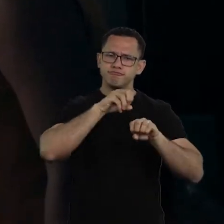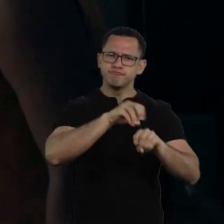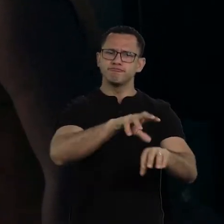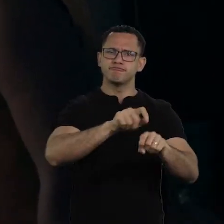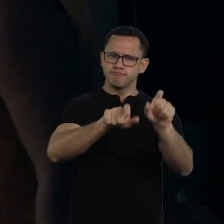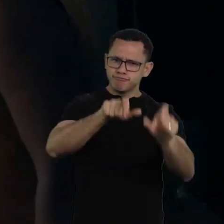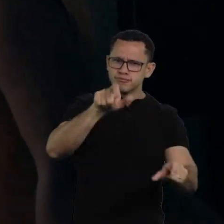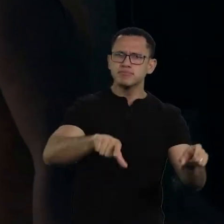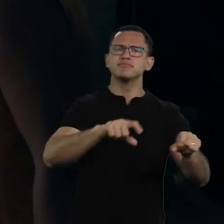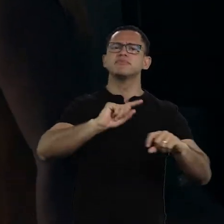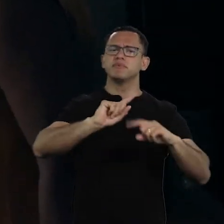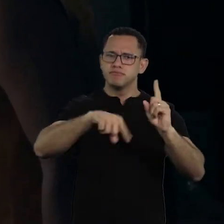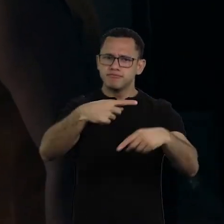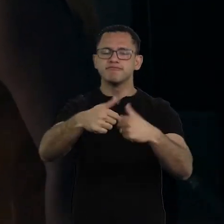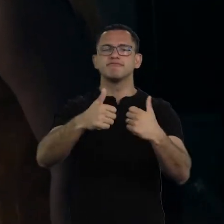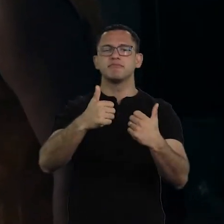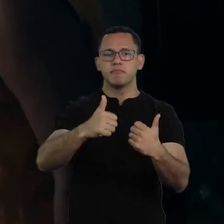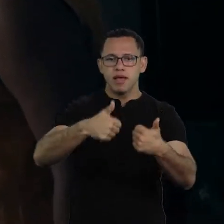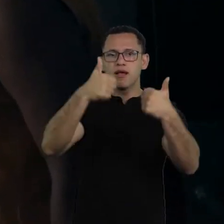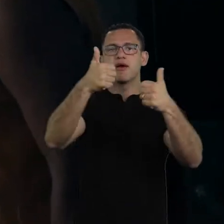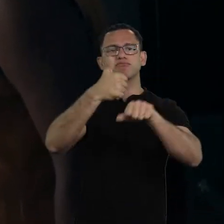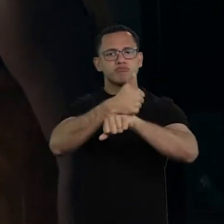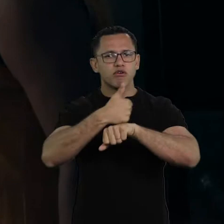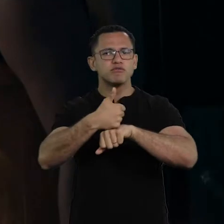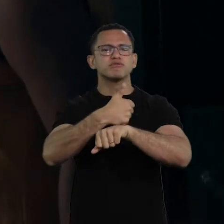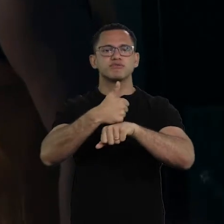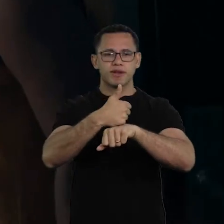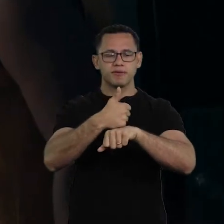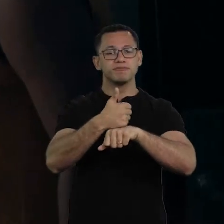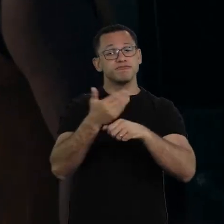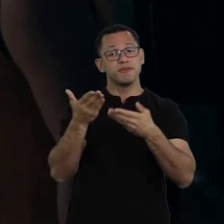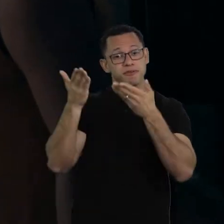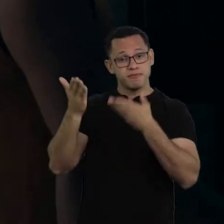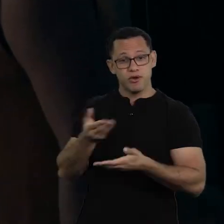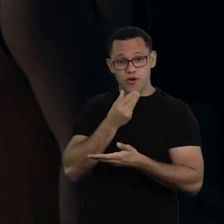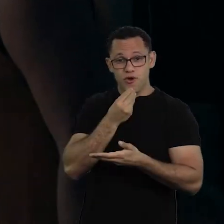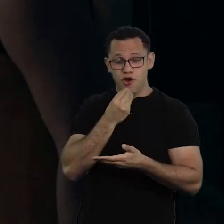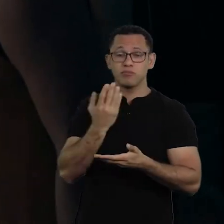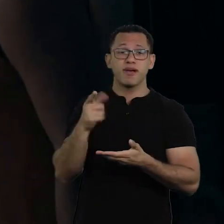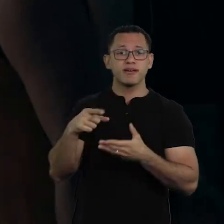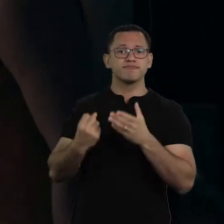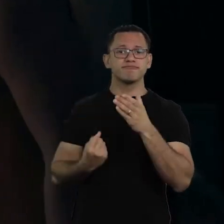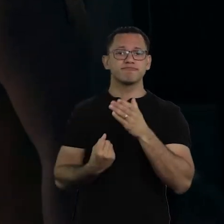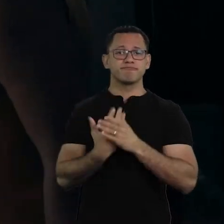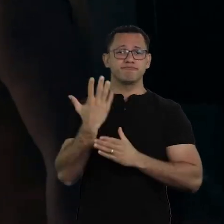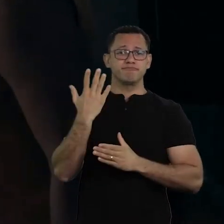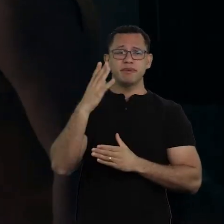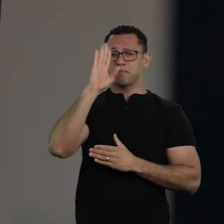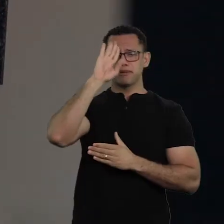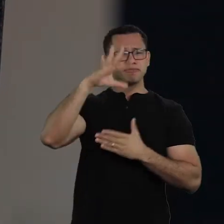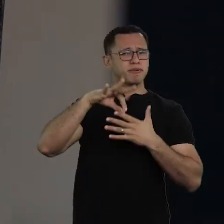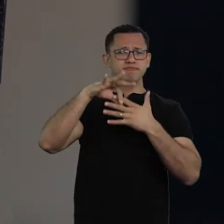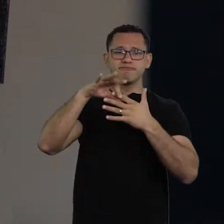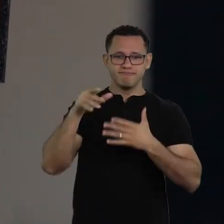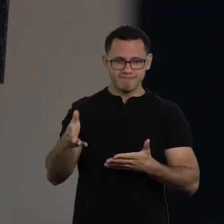for citizenship, for professional training. And Luiz Gama was one of the founders of this school.